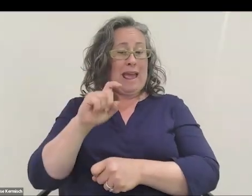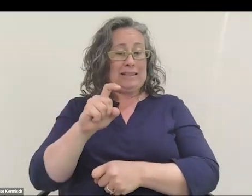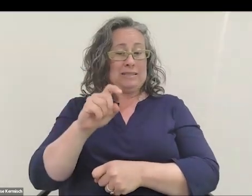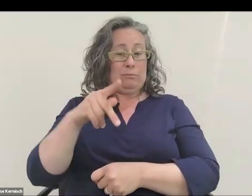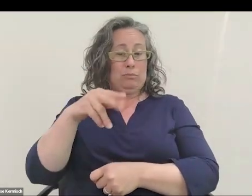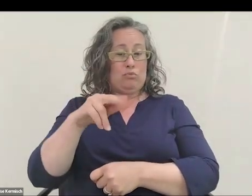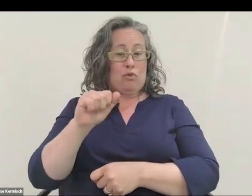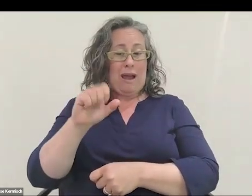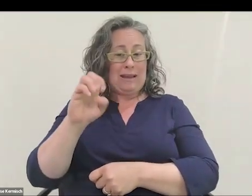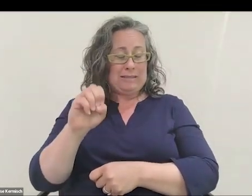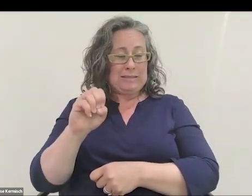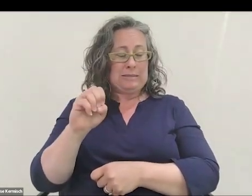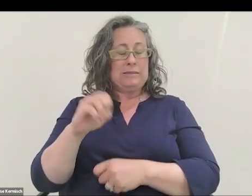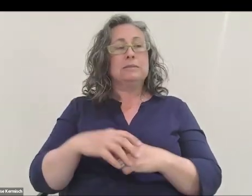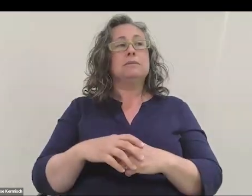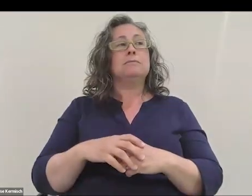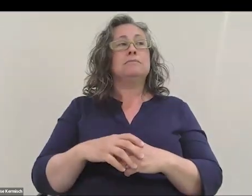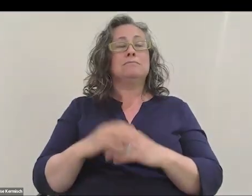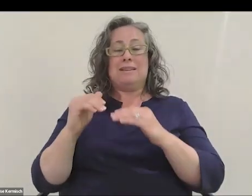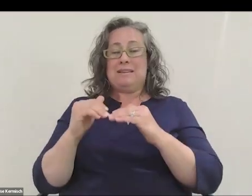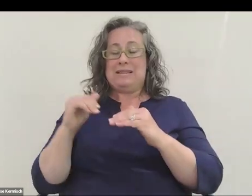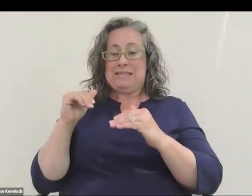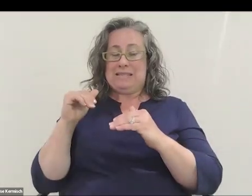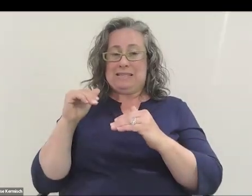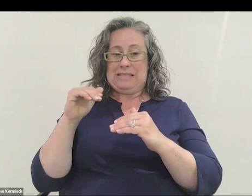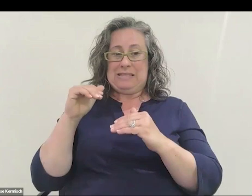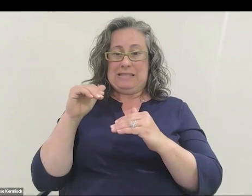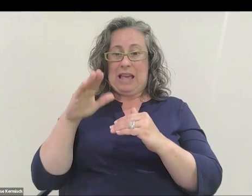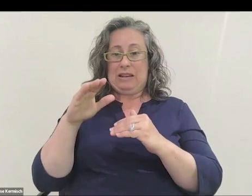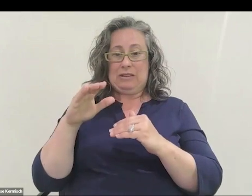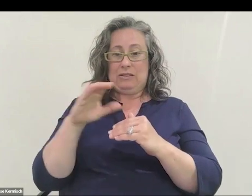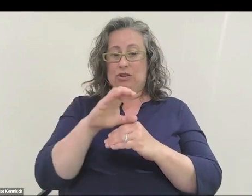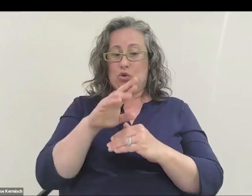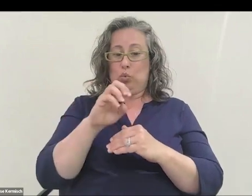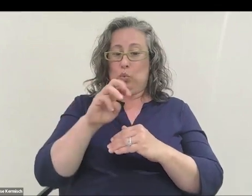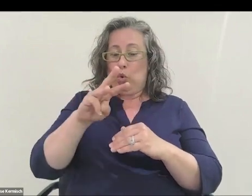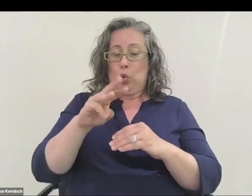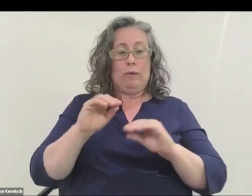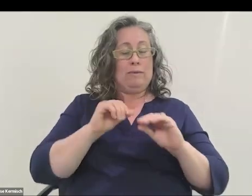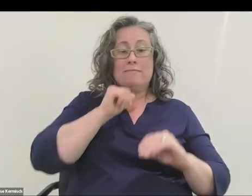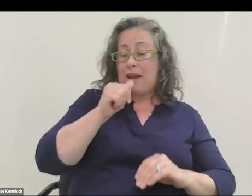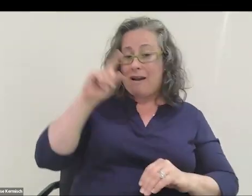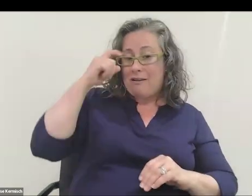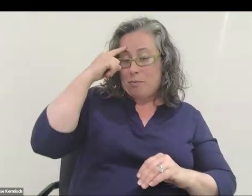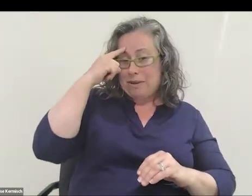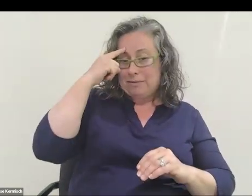and sent a crewed non-governmental spaceship into space.